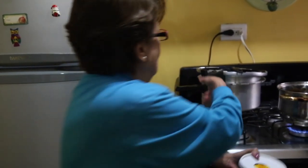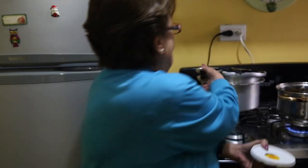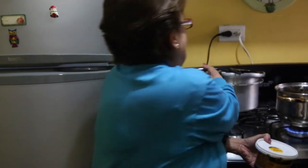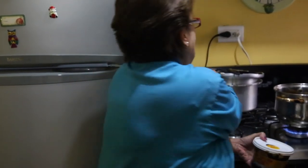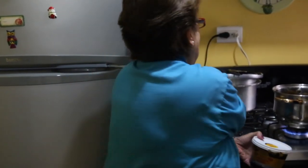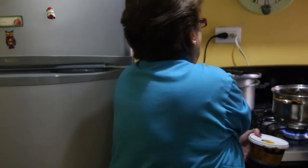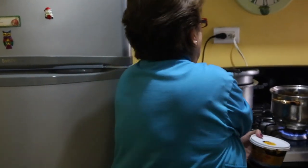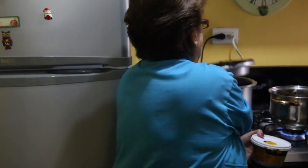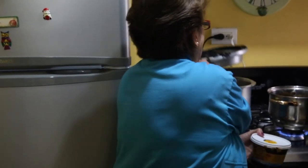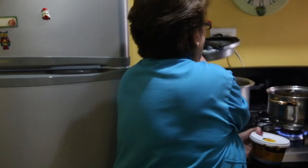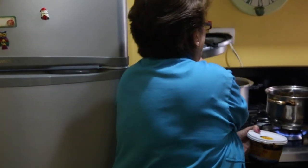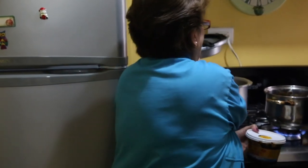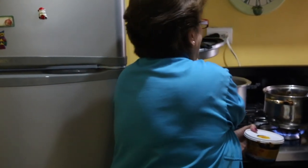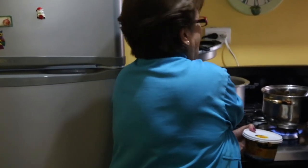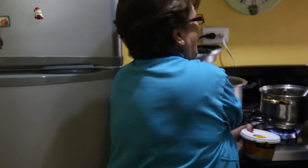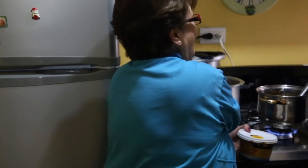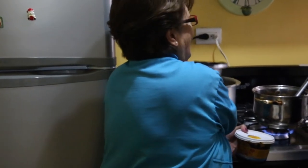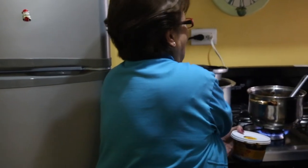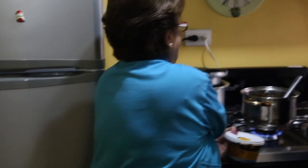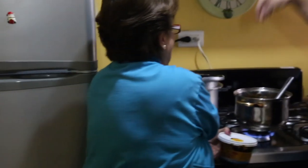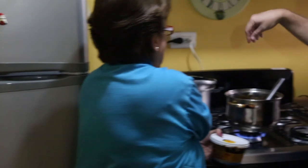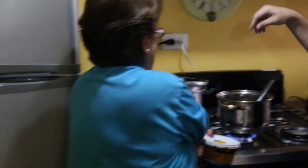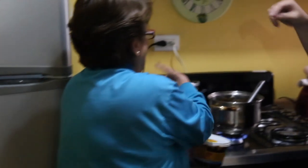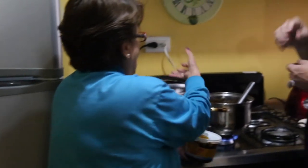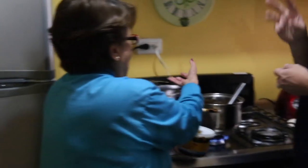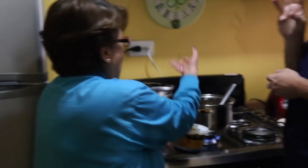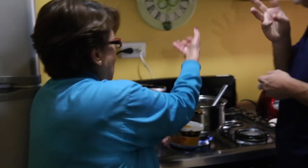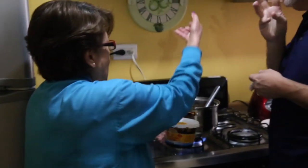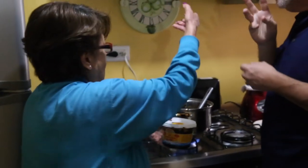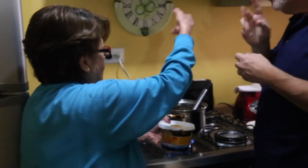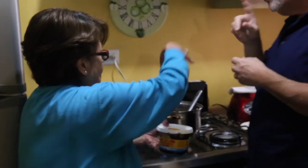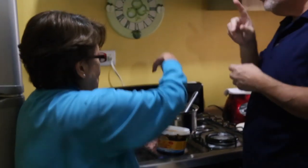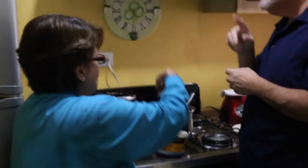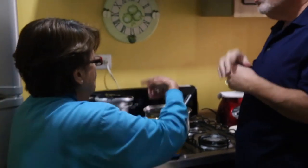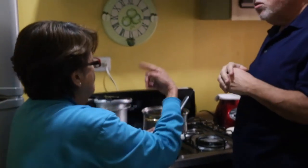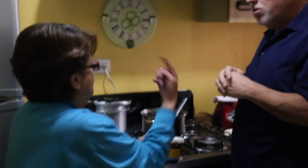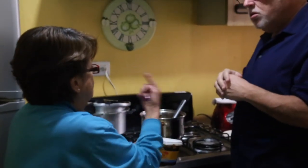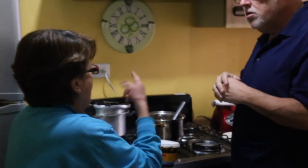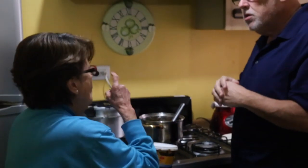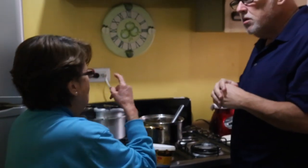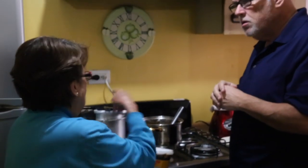[Delia]: This is chicken with broth. We blend it thoroughly then we put it